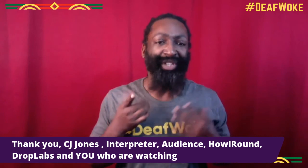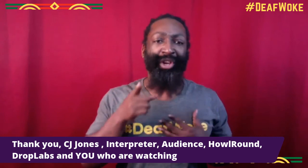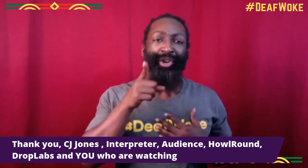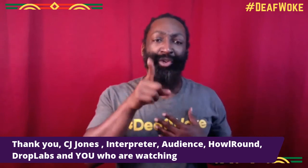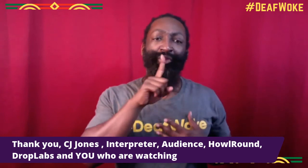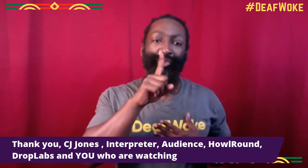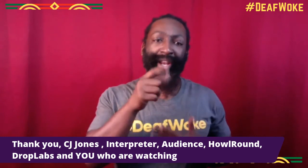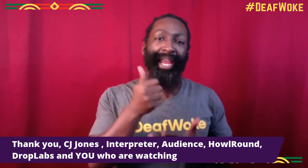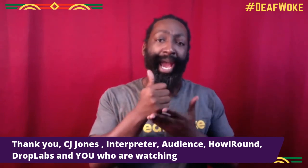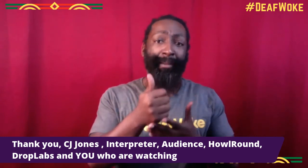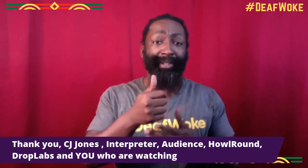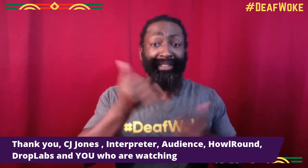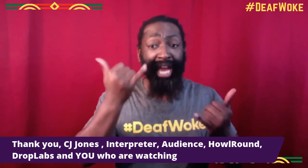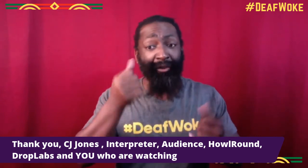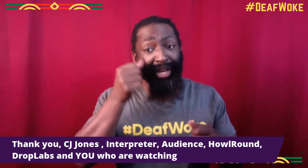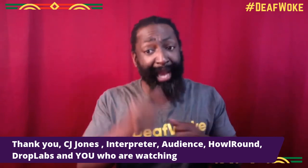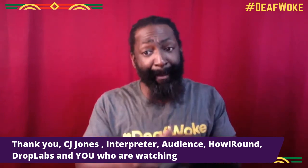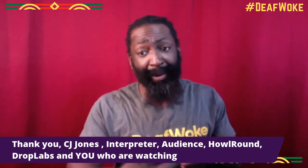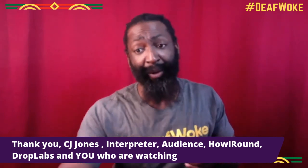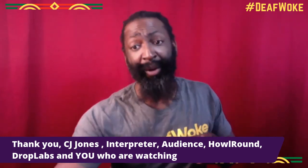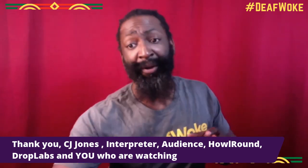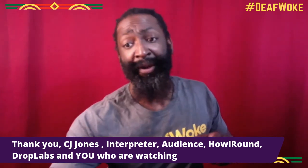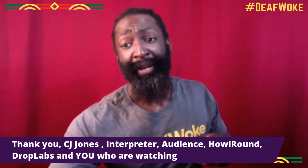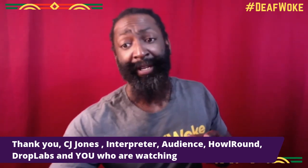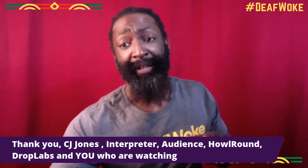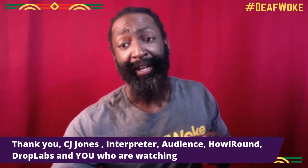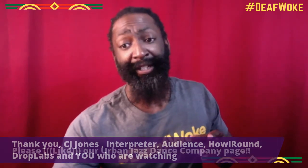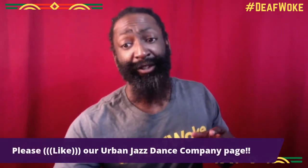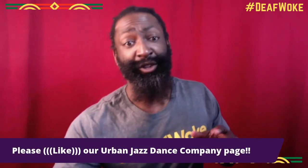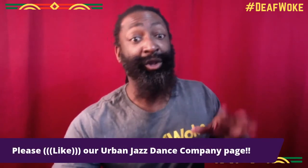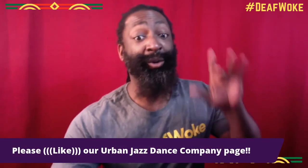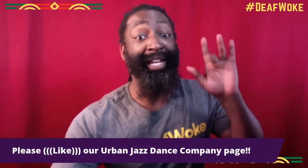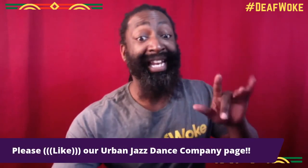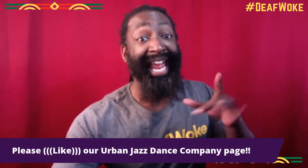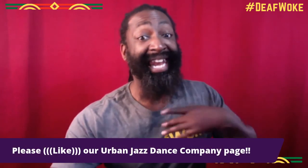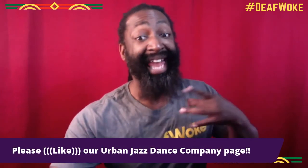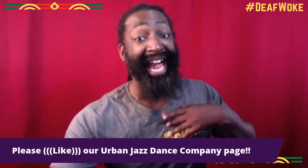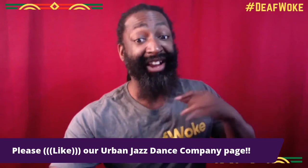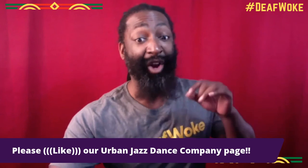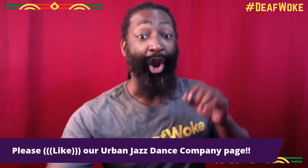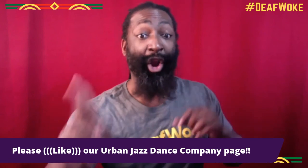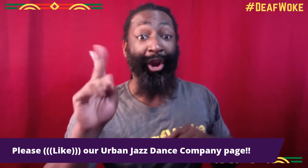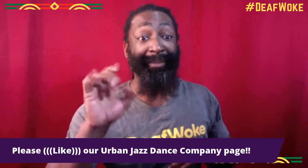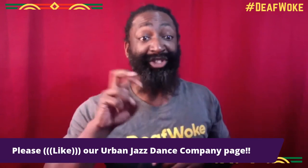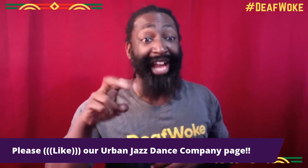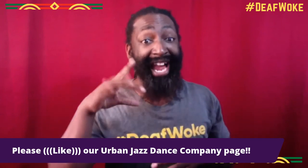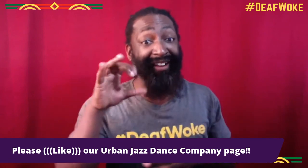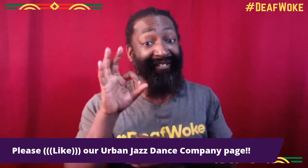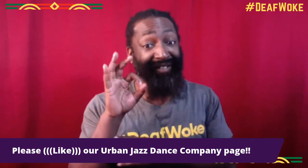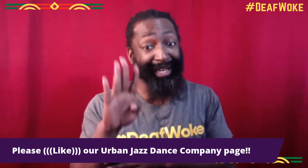Thanks for being a part of, it really is an inspiration and if you'd like to help out,